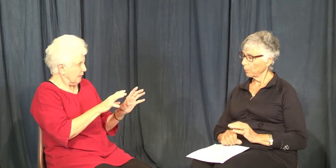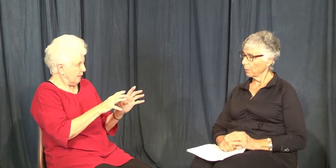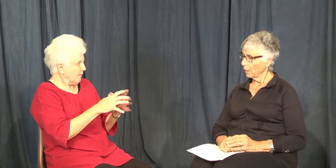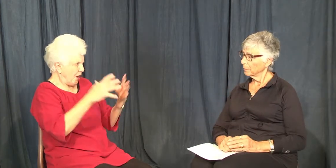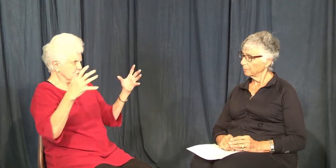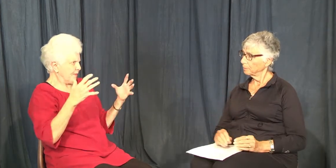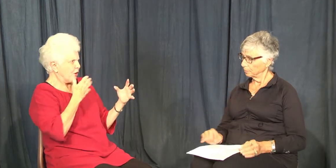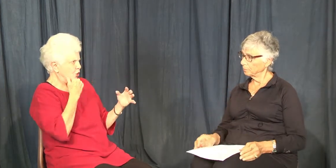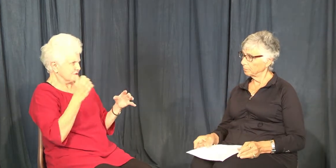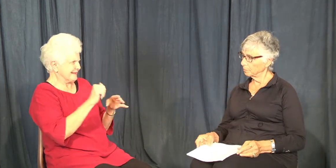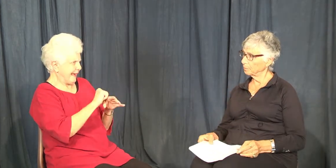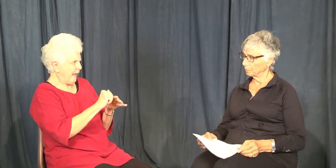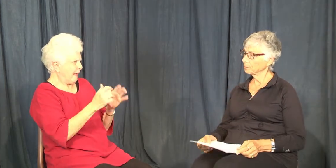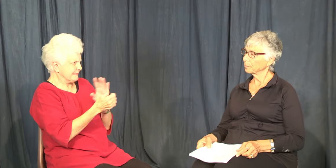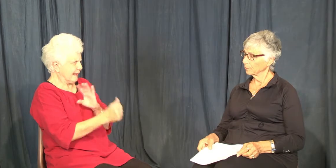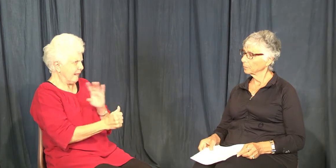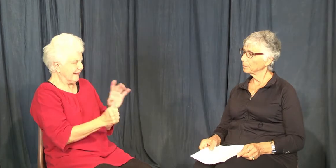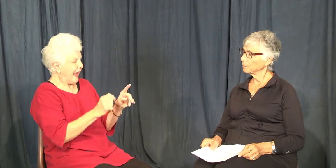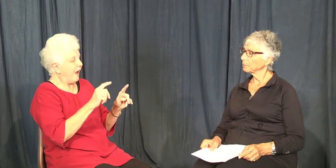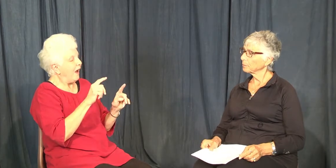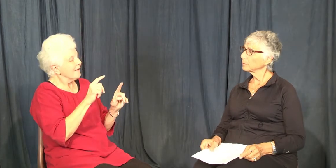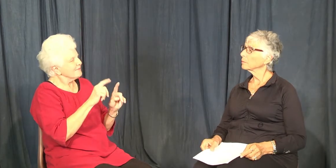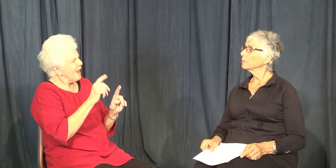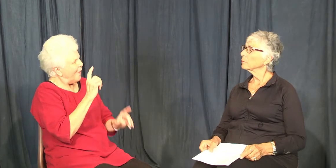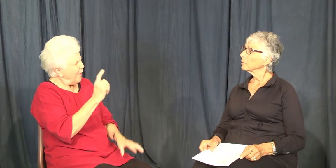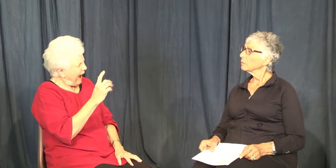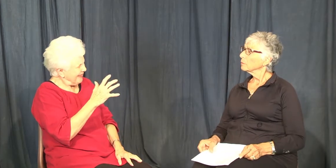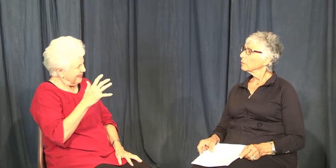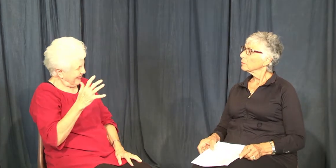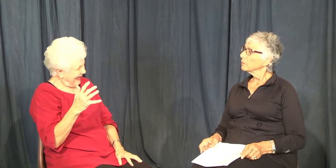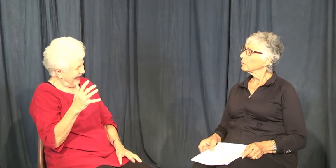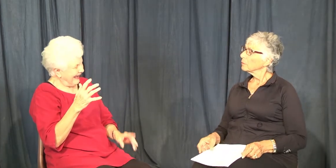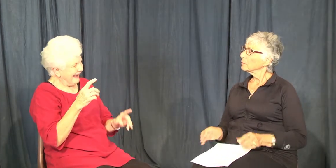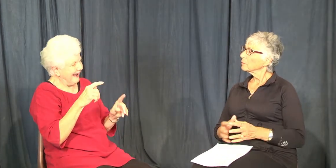Yes, oh yes, the interpreters are much better skilled now.